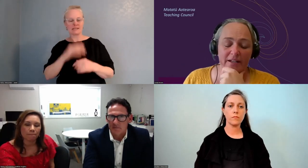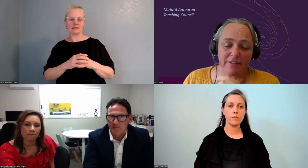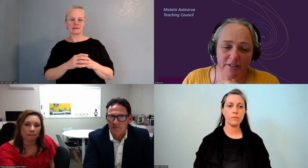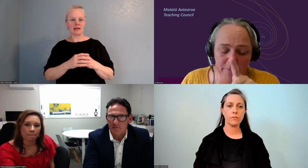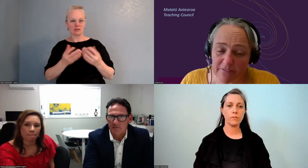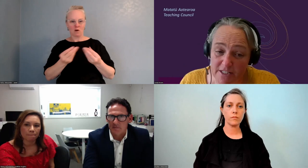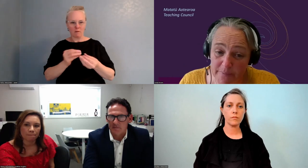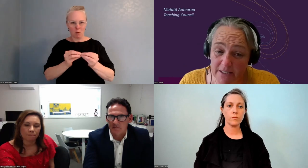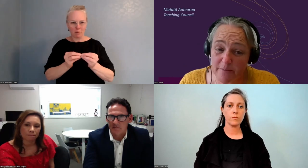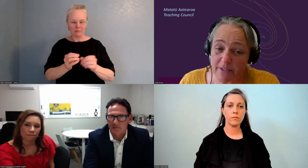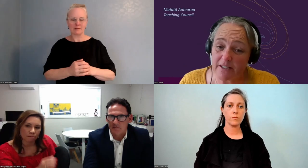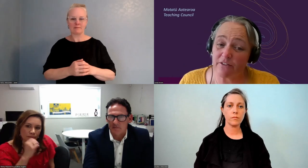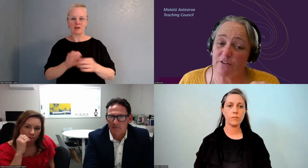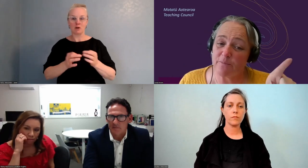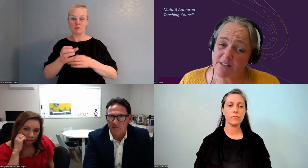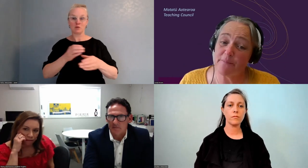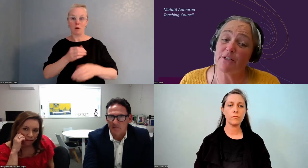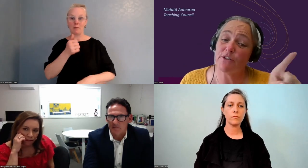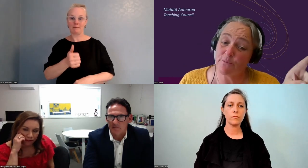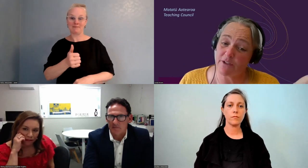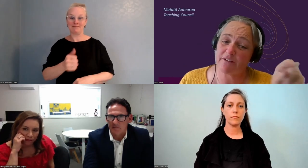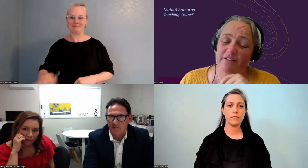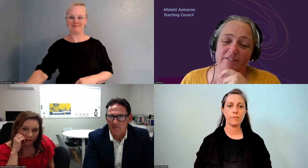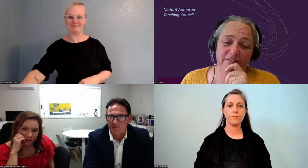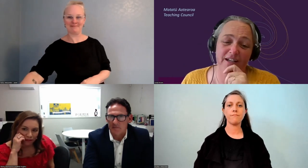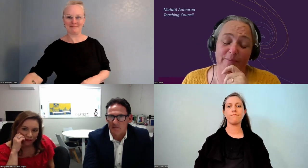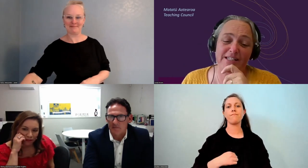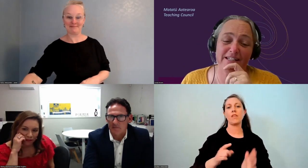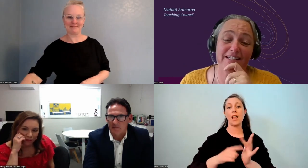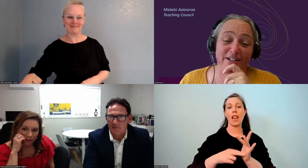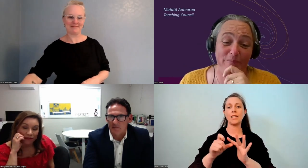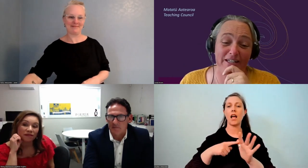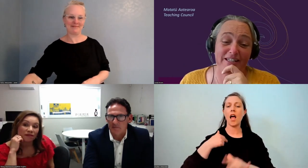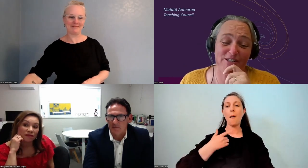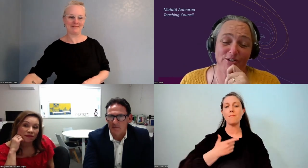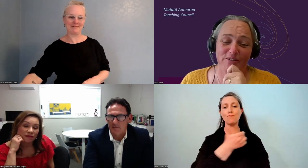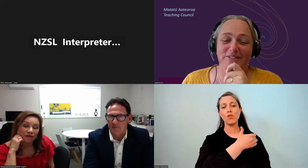I had the privilege of being in a breakout room with somebody who worked at Pasadena a number of years ago,